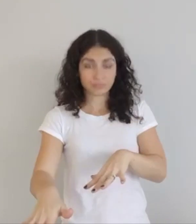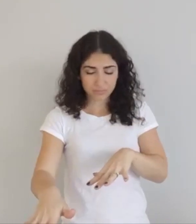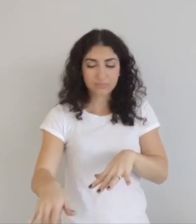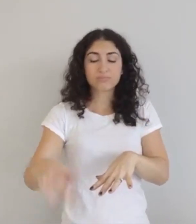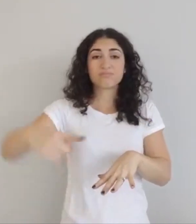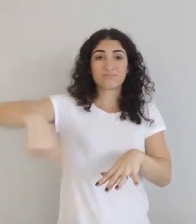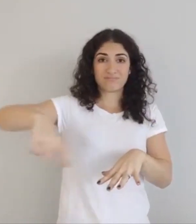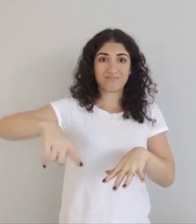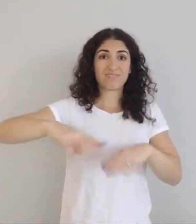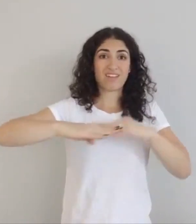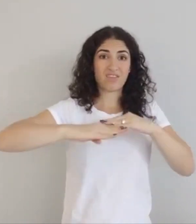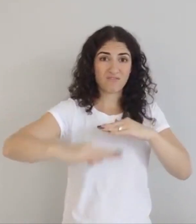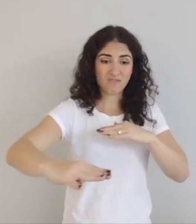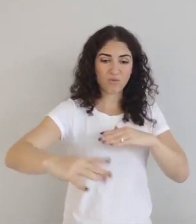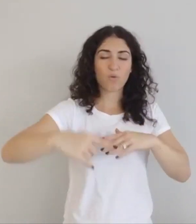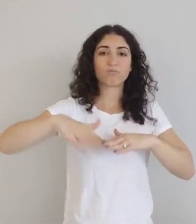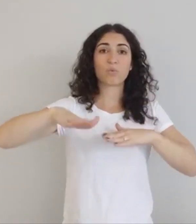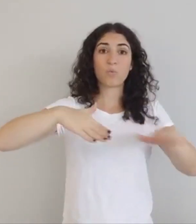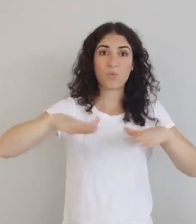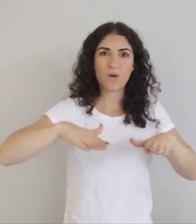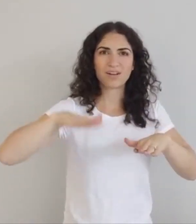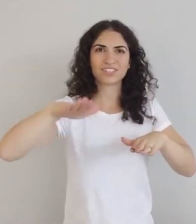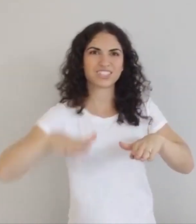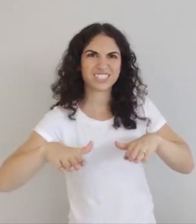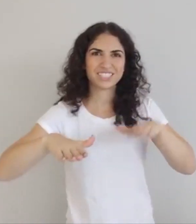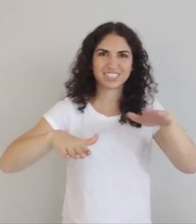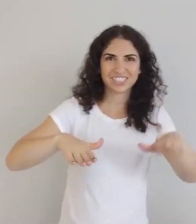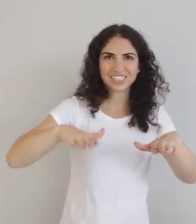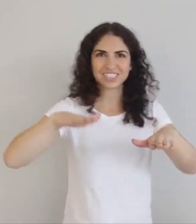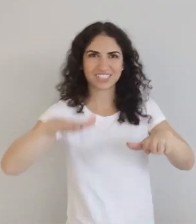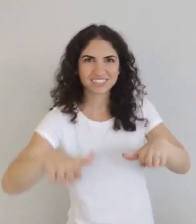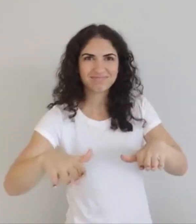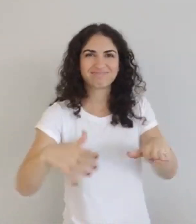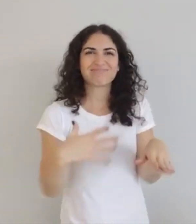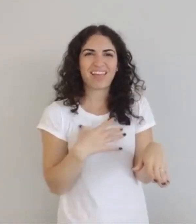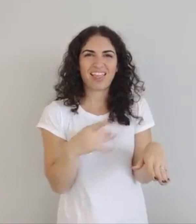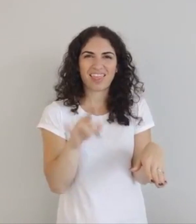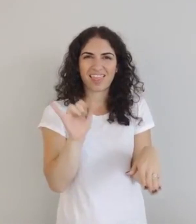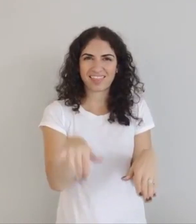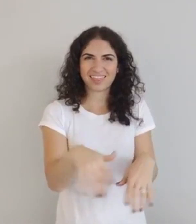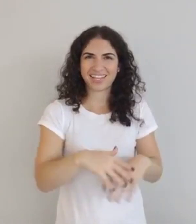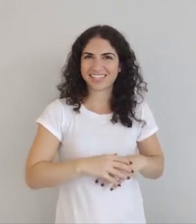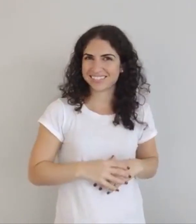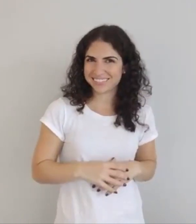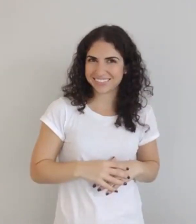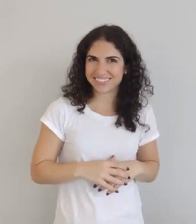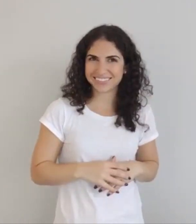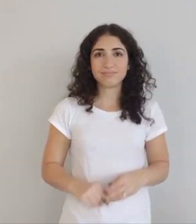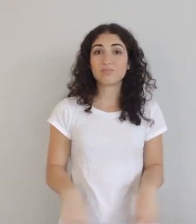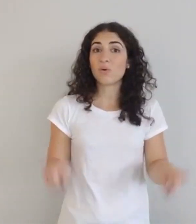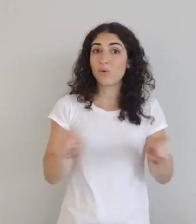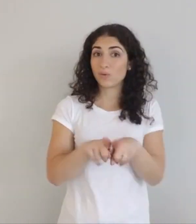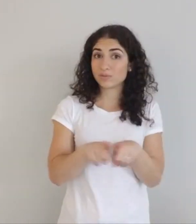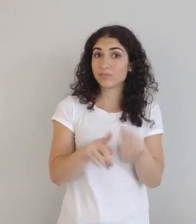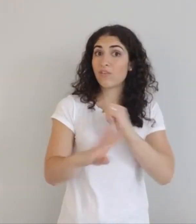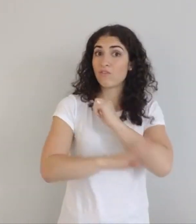down -- when they're on the ground, I enjoy walking and stepping. That, I like that.